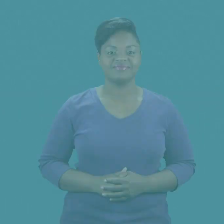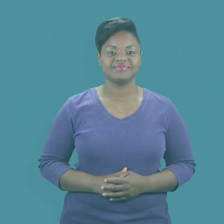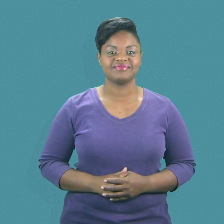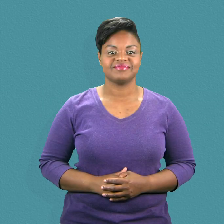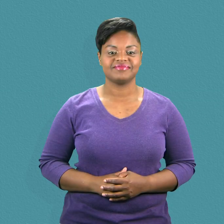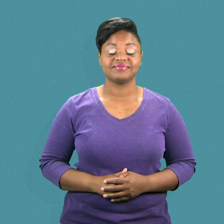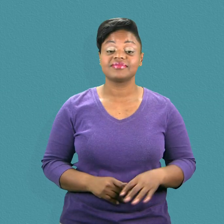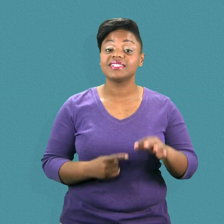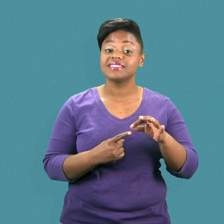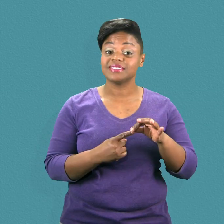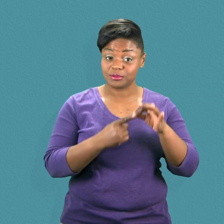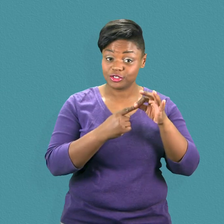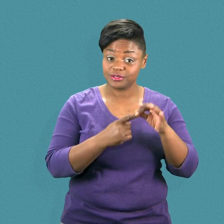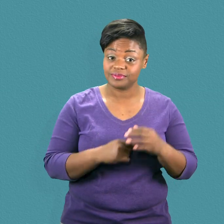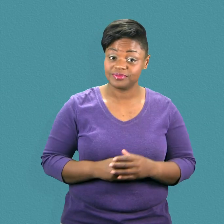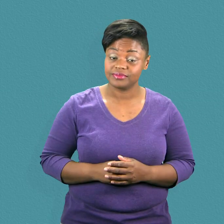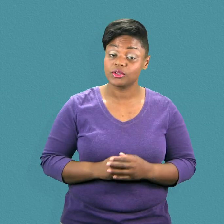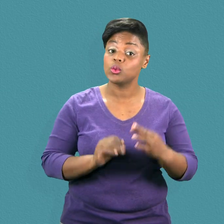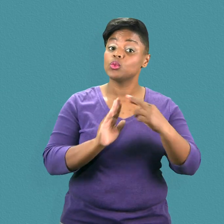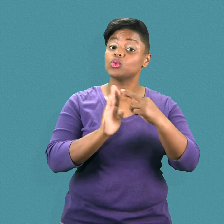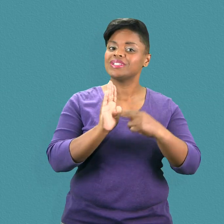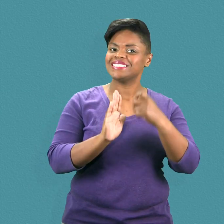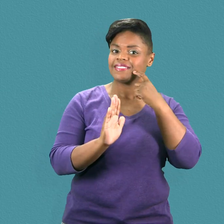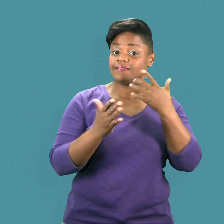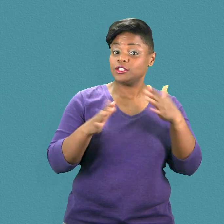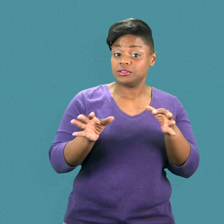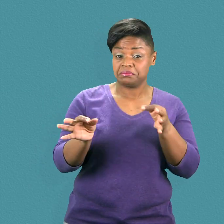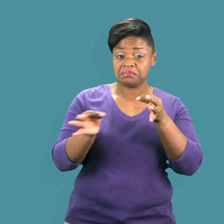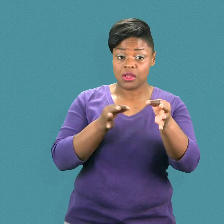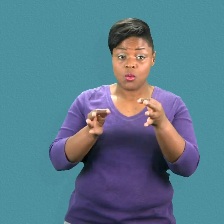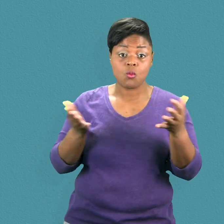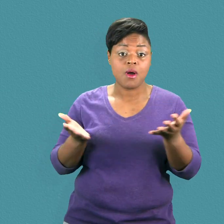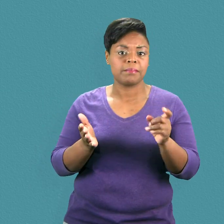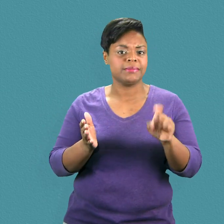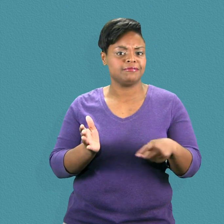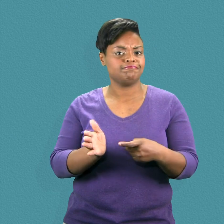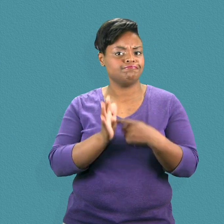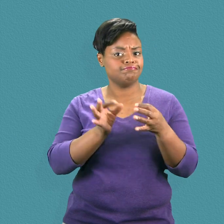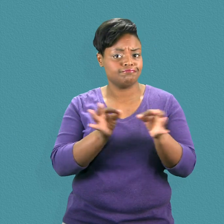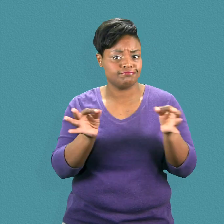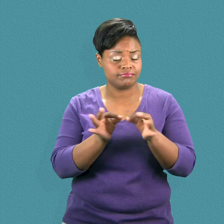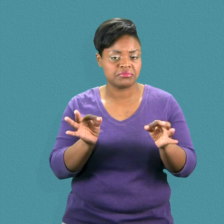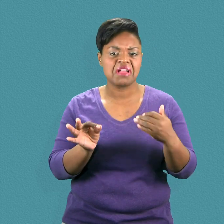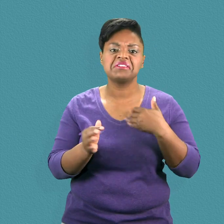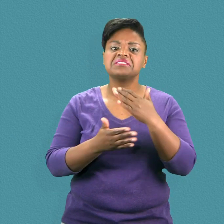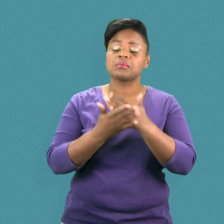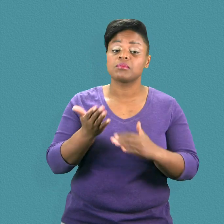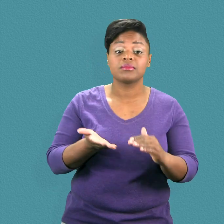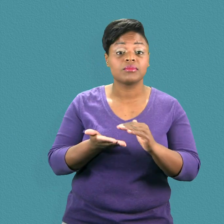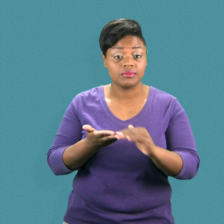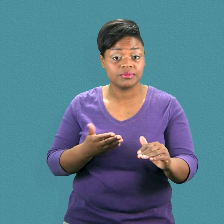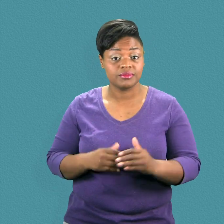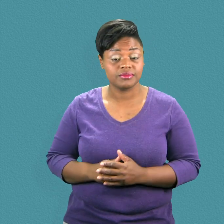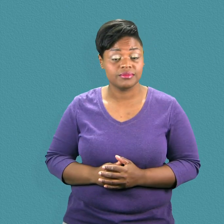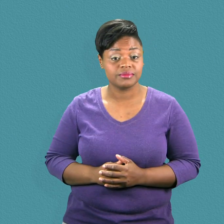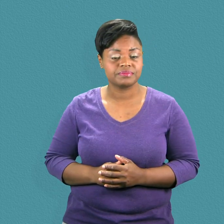There are a few exceptions to the above rules.